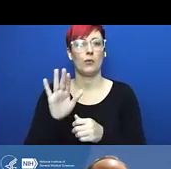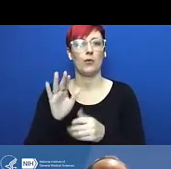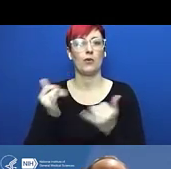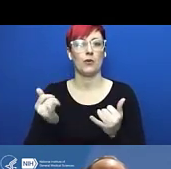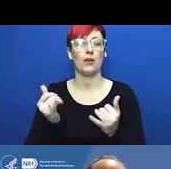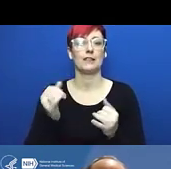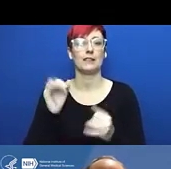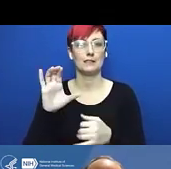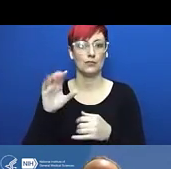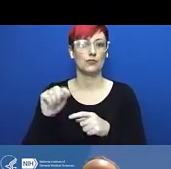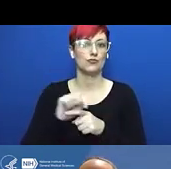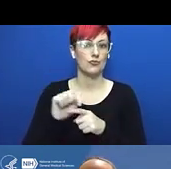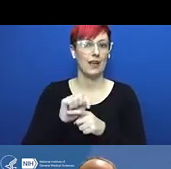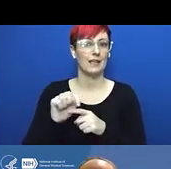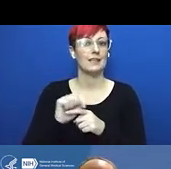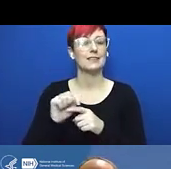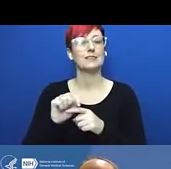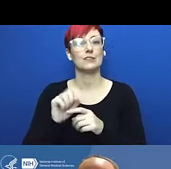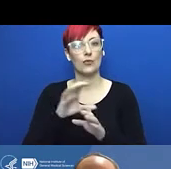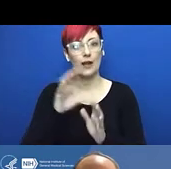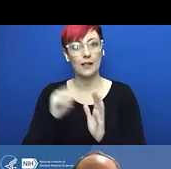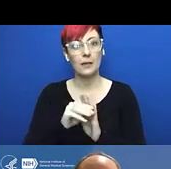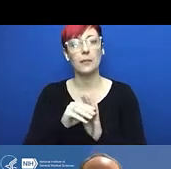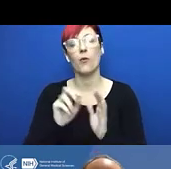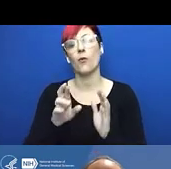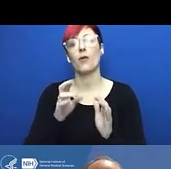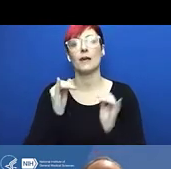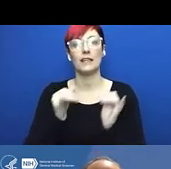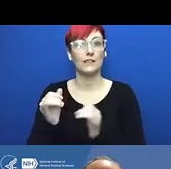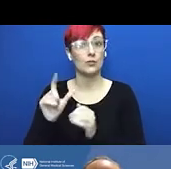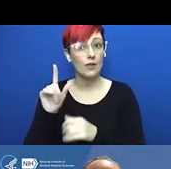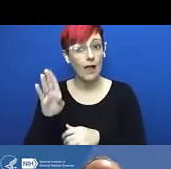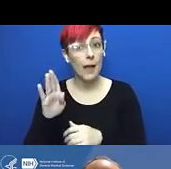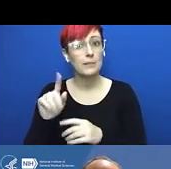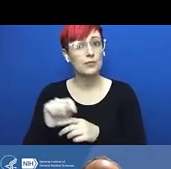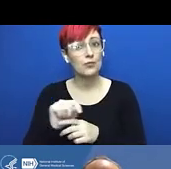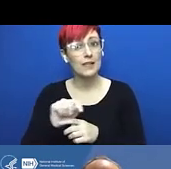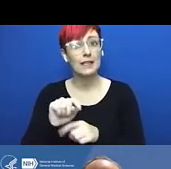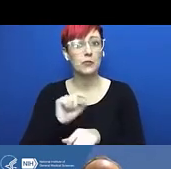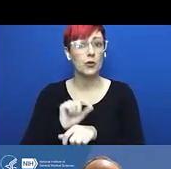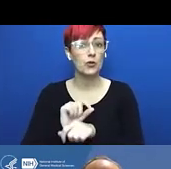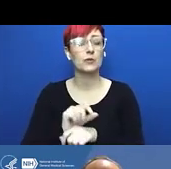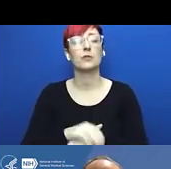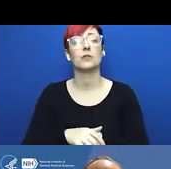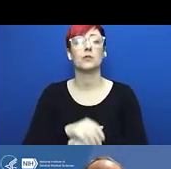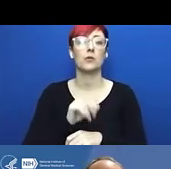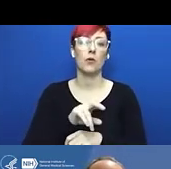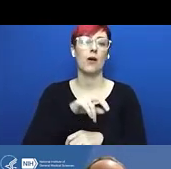university health and safety officials at all institutions of higher education to conduct research